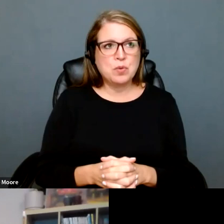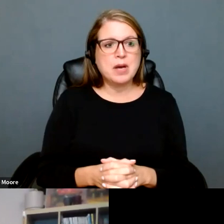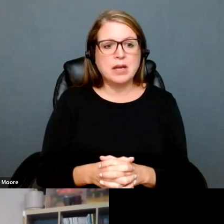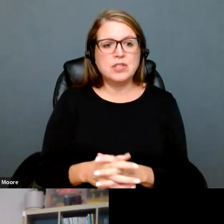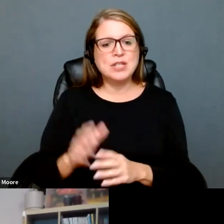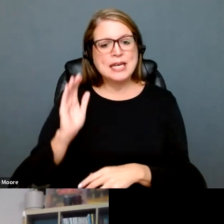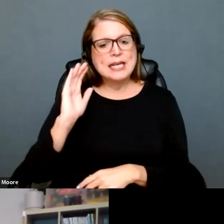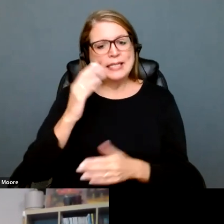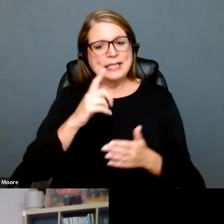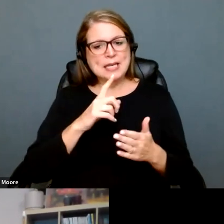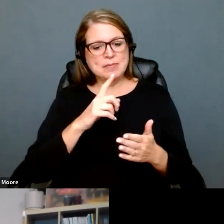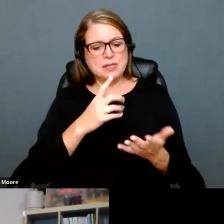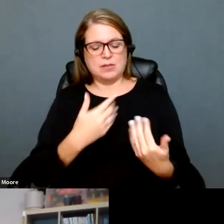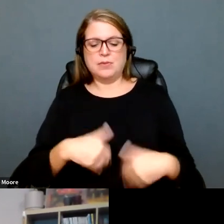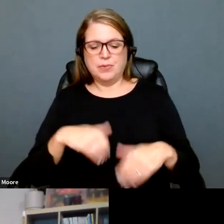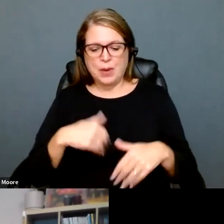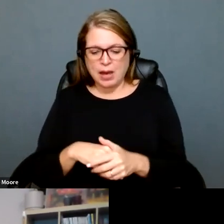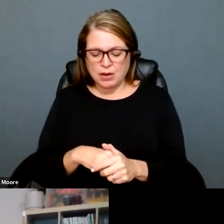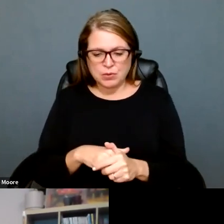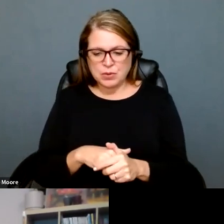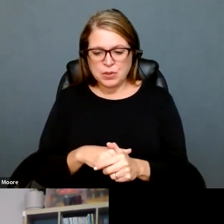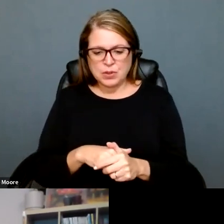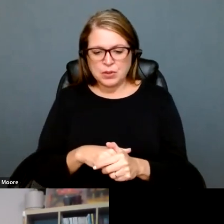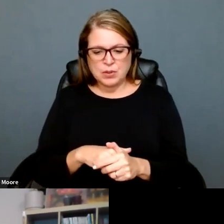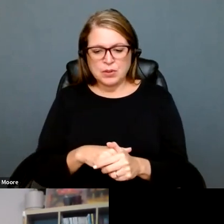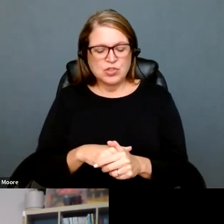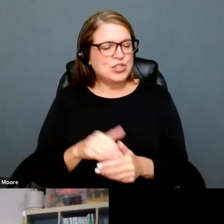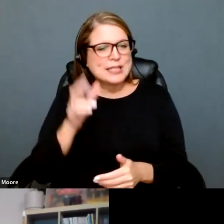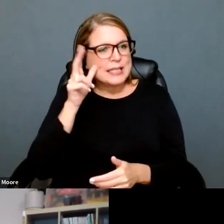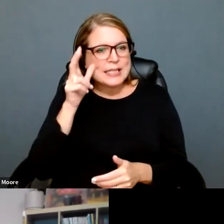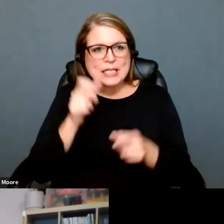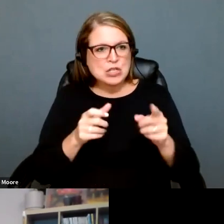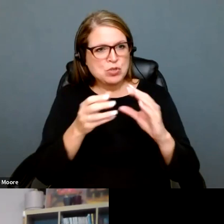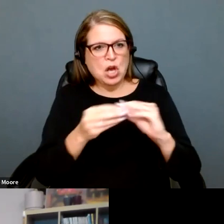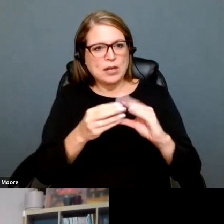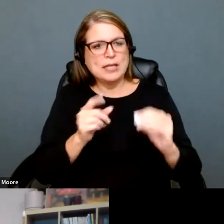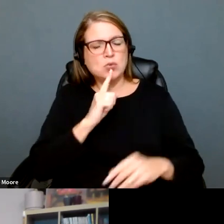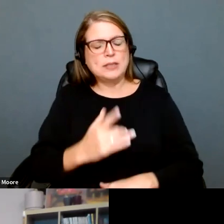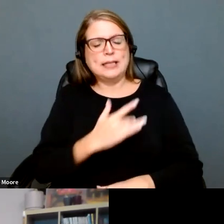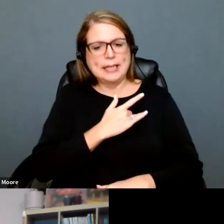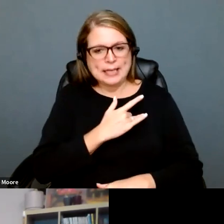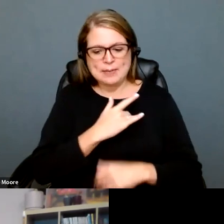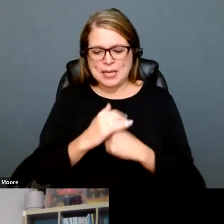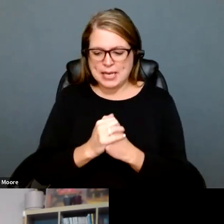I think one thing that what you're describing in terms of the experience of people